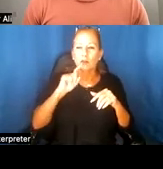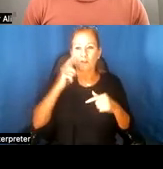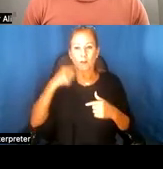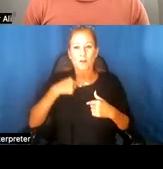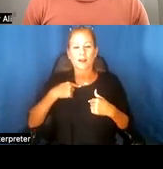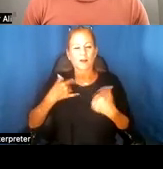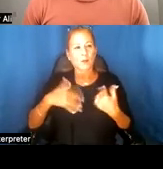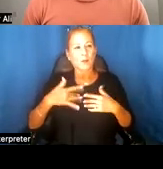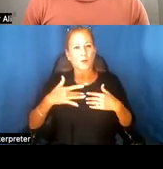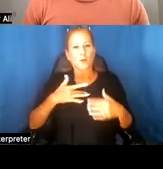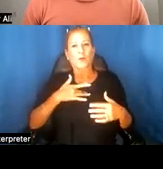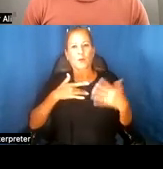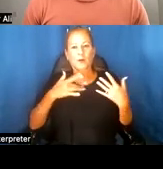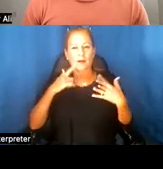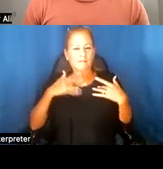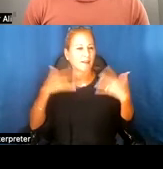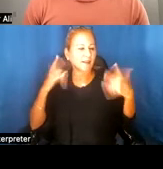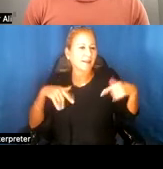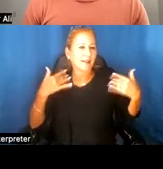it's just it's just been magical and I can't wait for the next part of this,